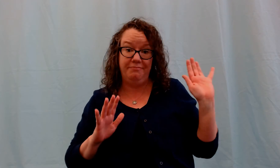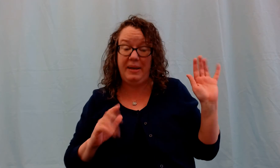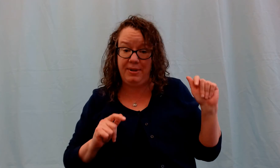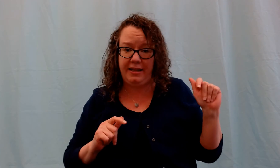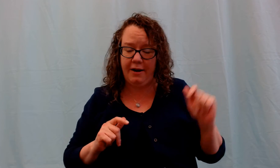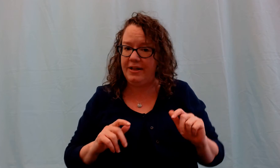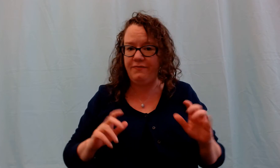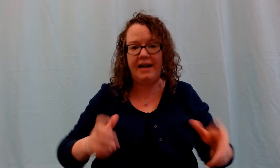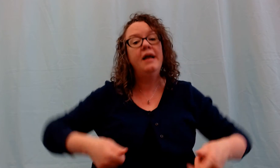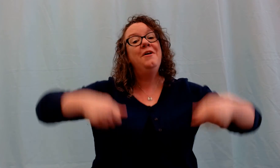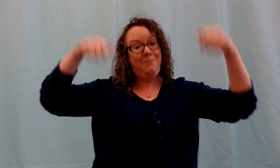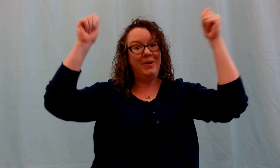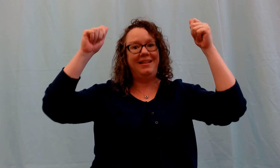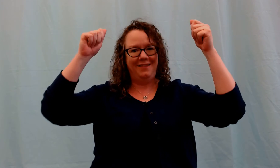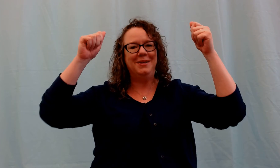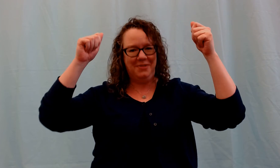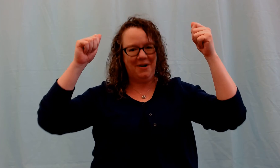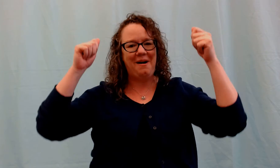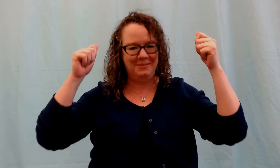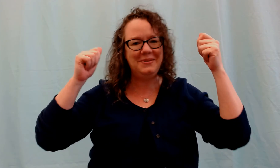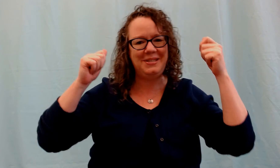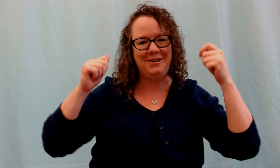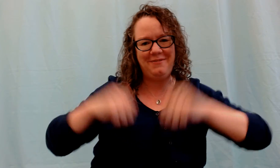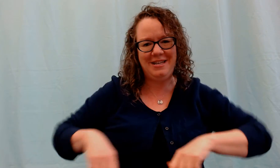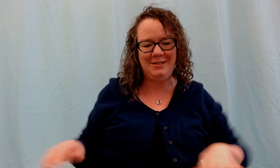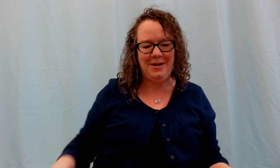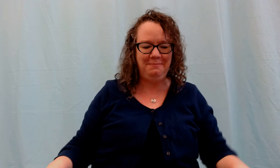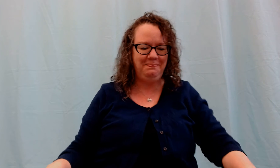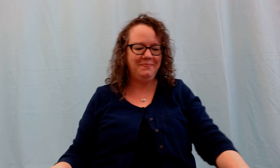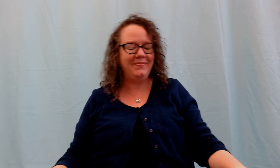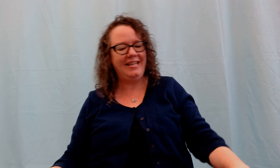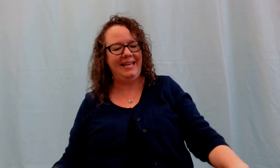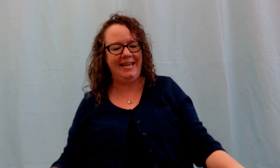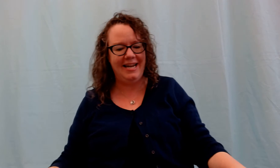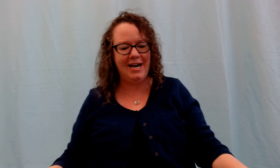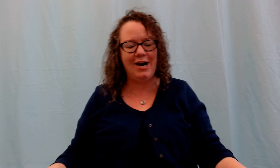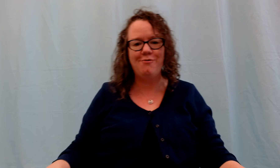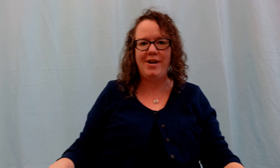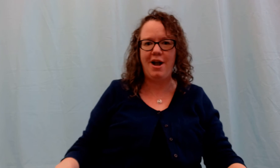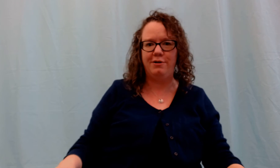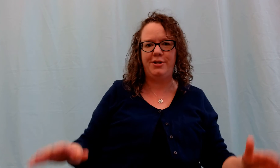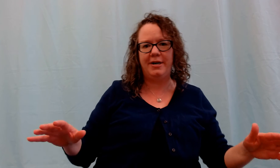baby in the air' that's fine. We can lift up their arms too for this one. Here we go. So we're going